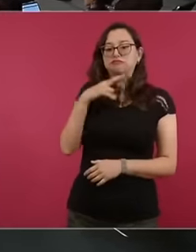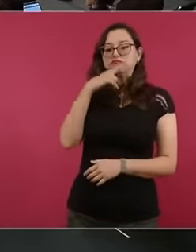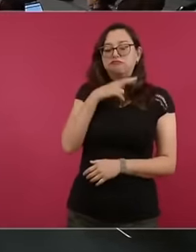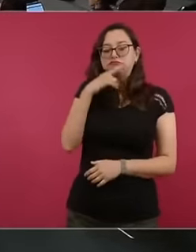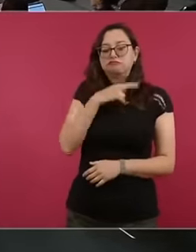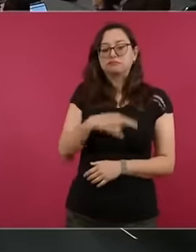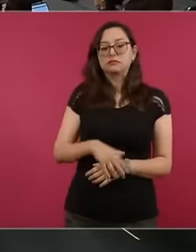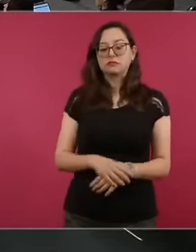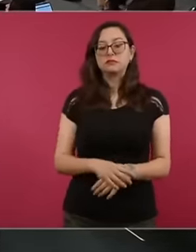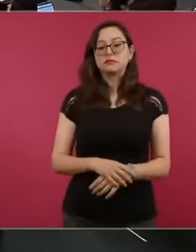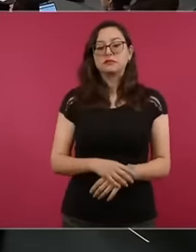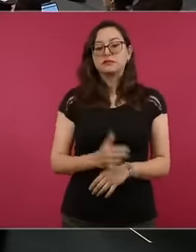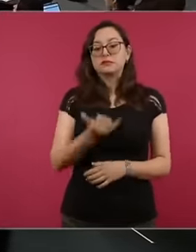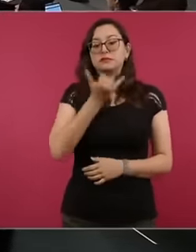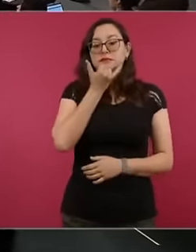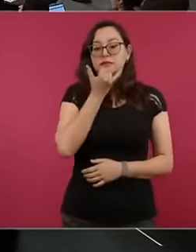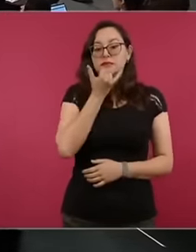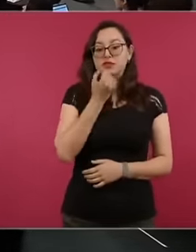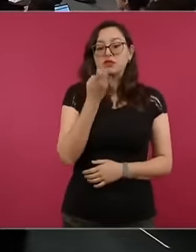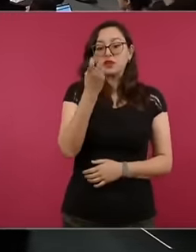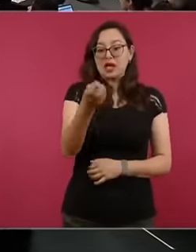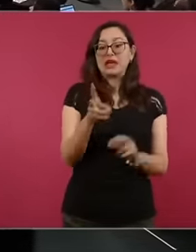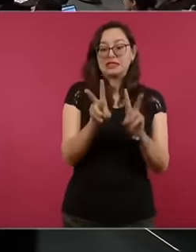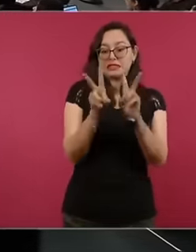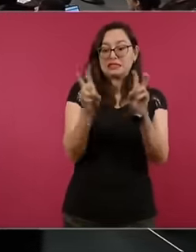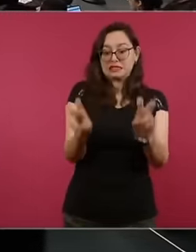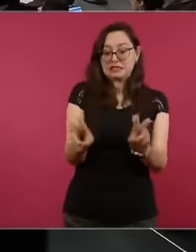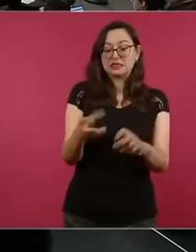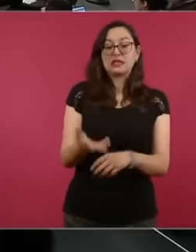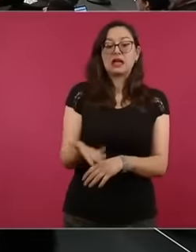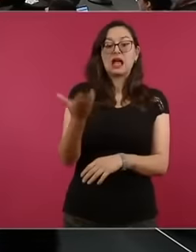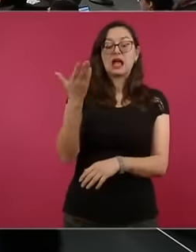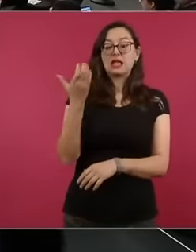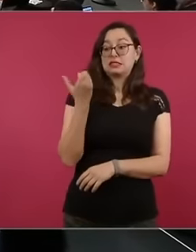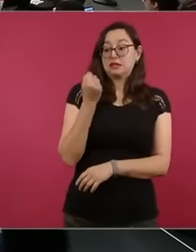he is talking about, I was going to leave it at the end but Just from September 2023 to date, since